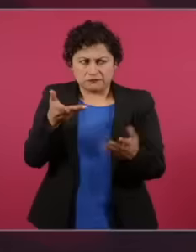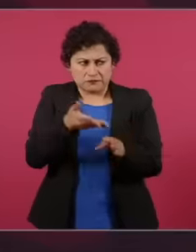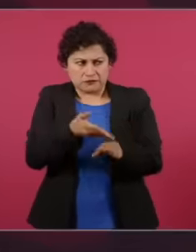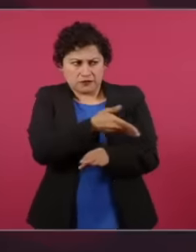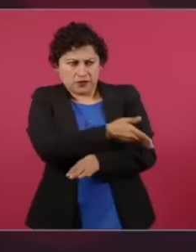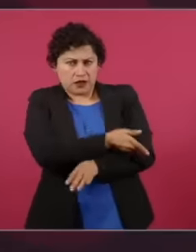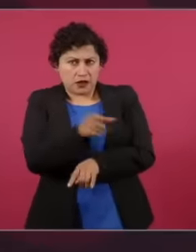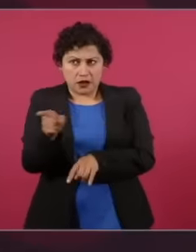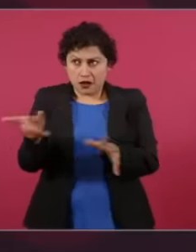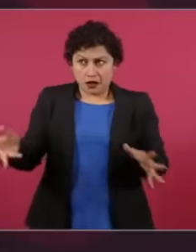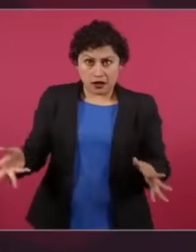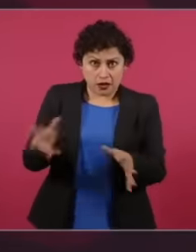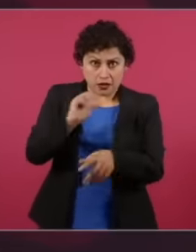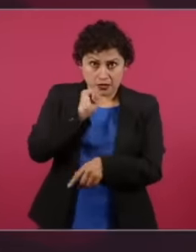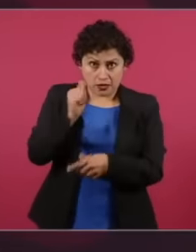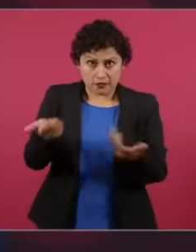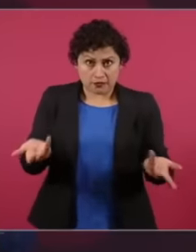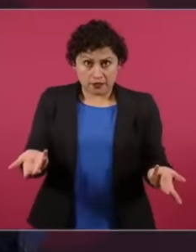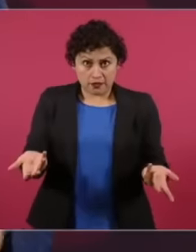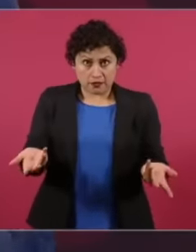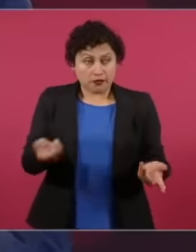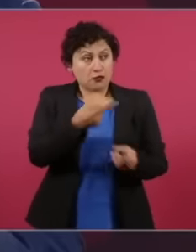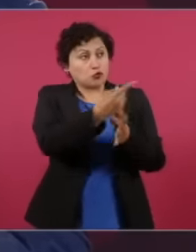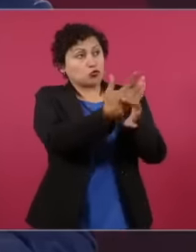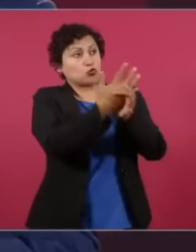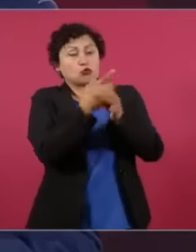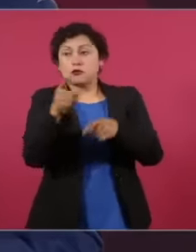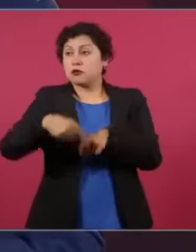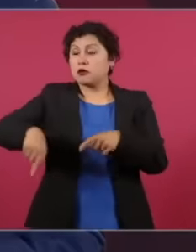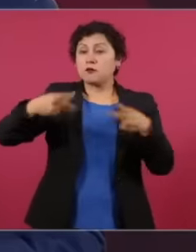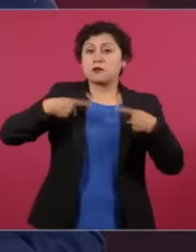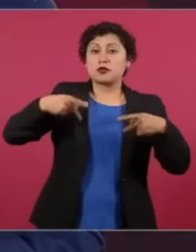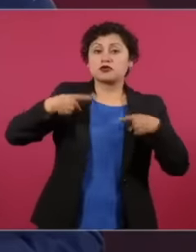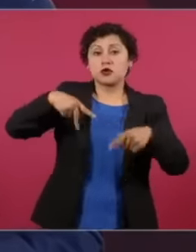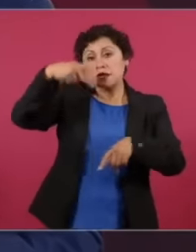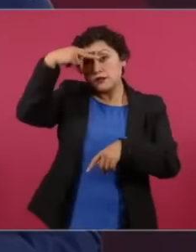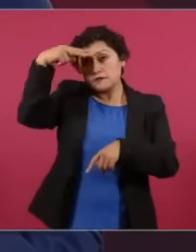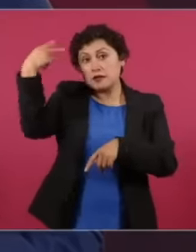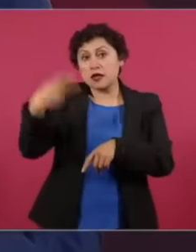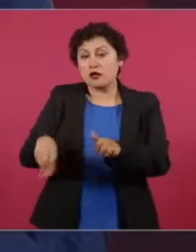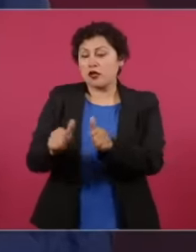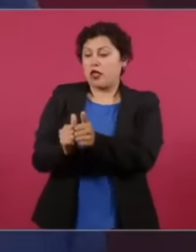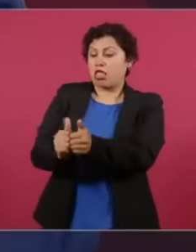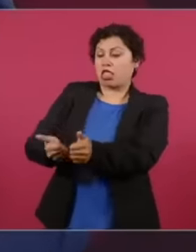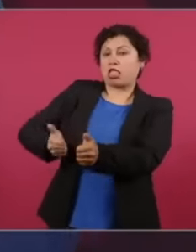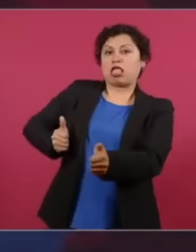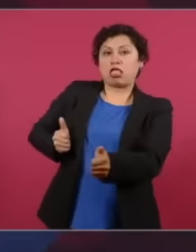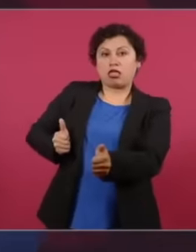a backward society ? Why don't you do